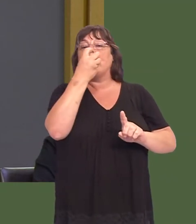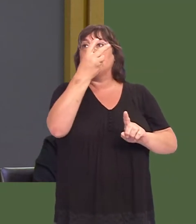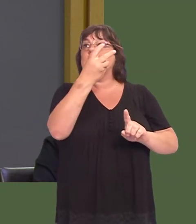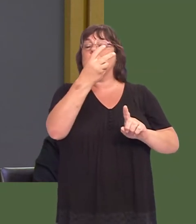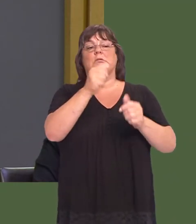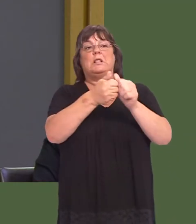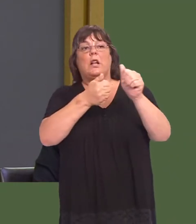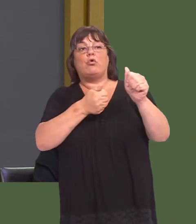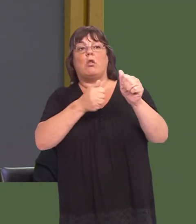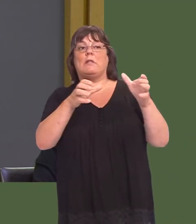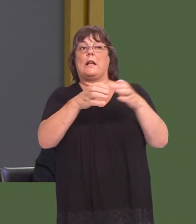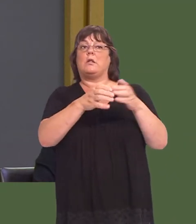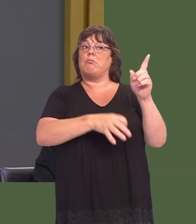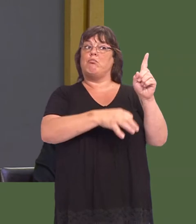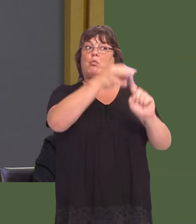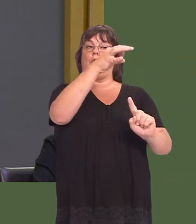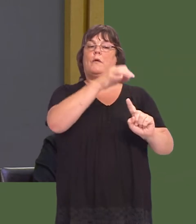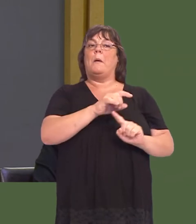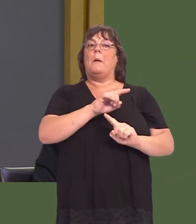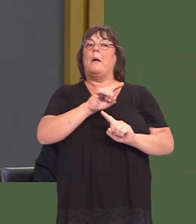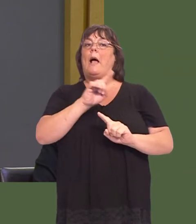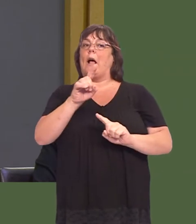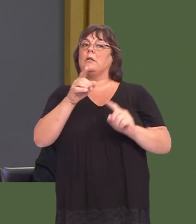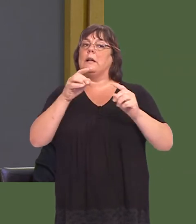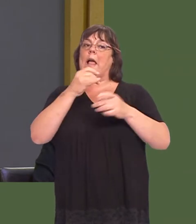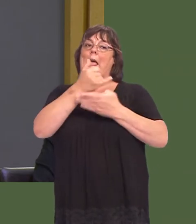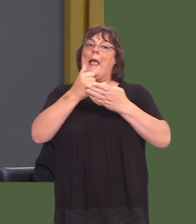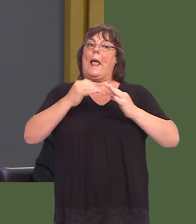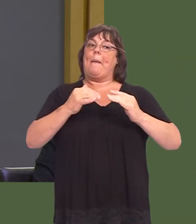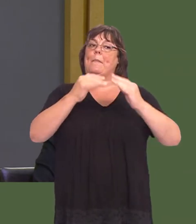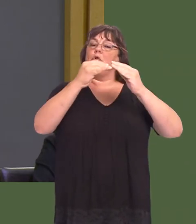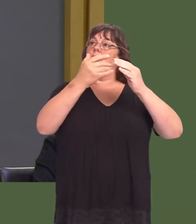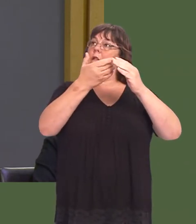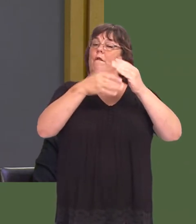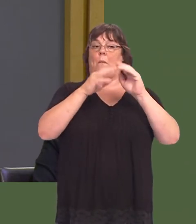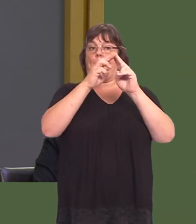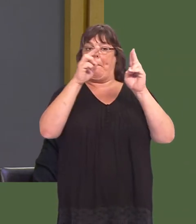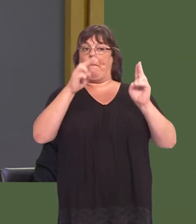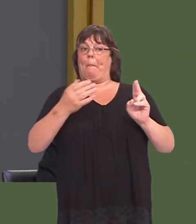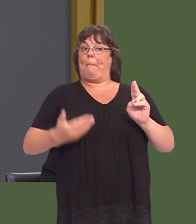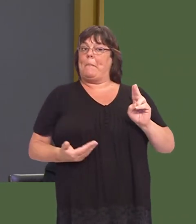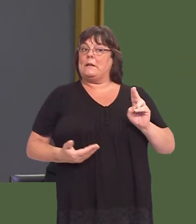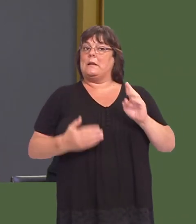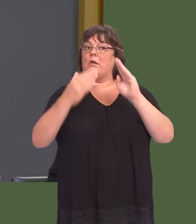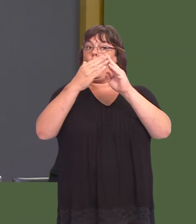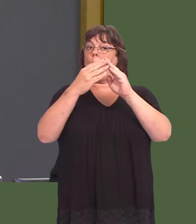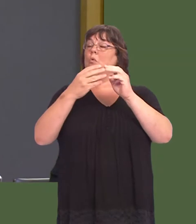but also noting an increase in emissions from business premises, homes and in the transport